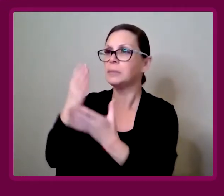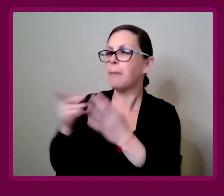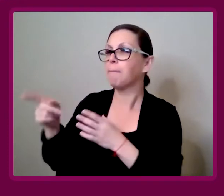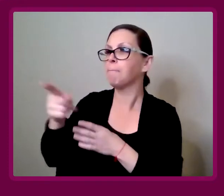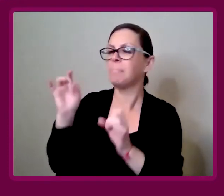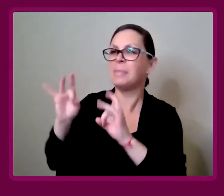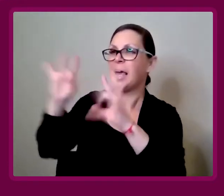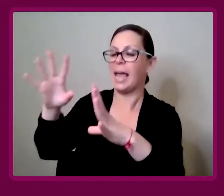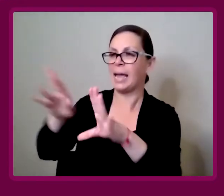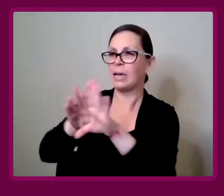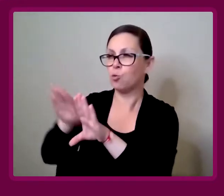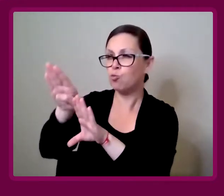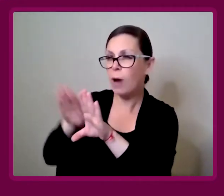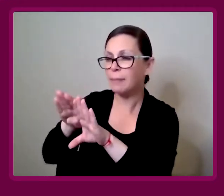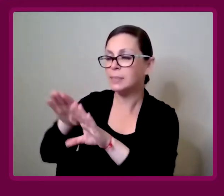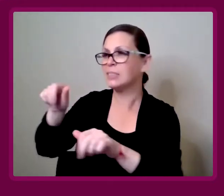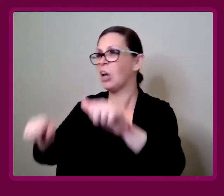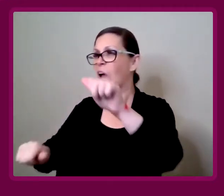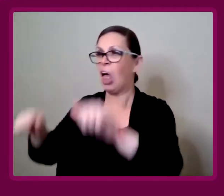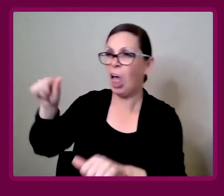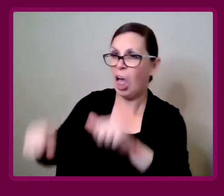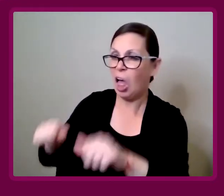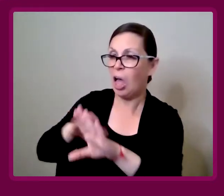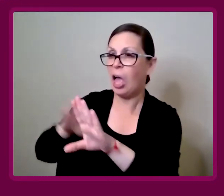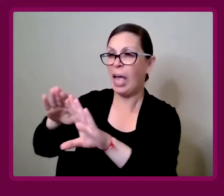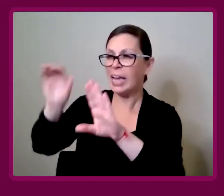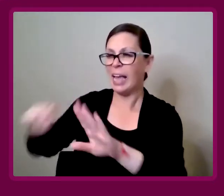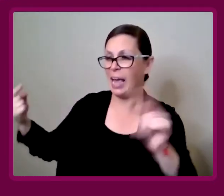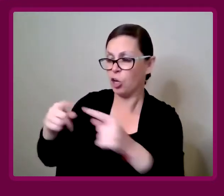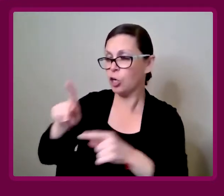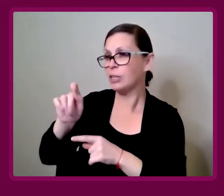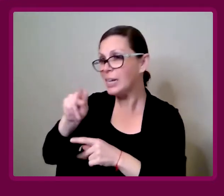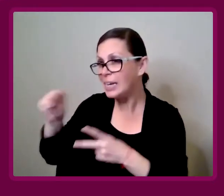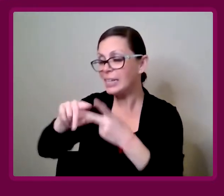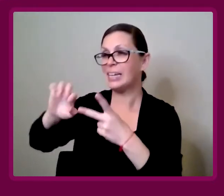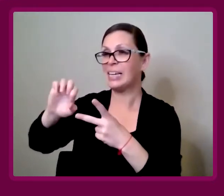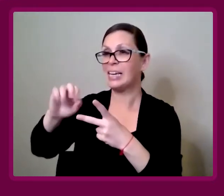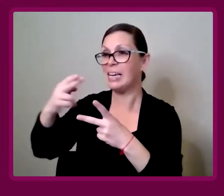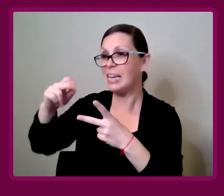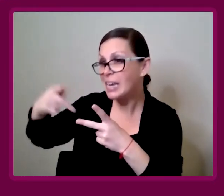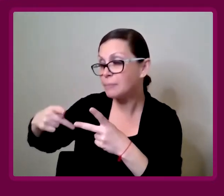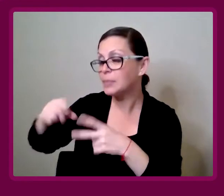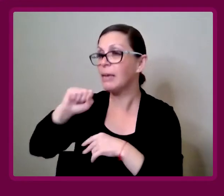Because quite often, they feel a bit unsteady. The angle can hurt their knees, or their hips.